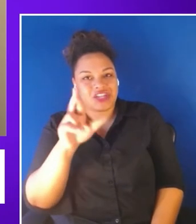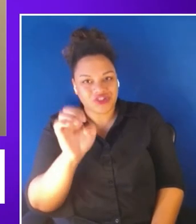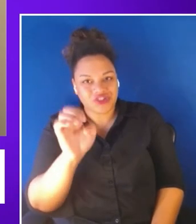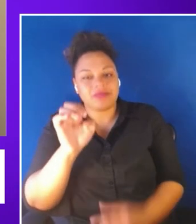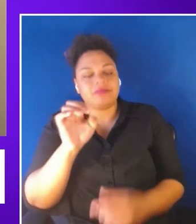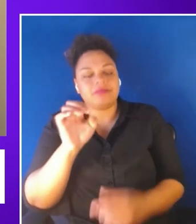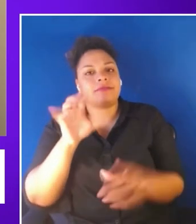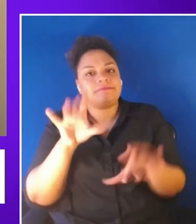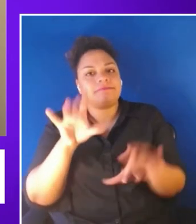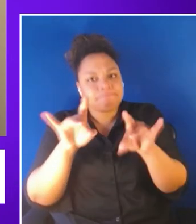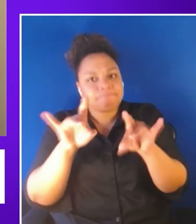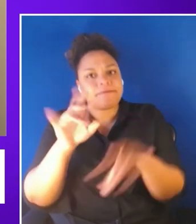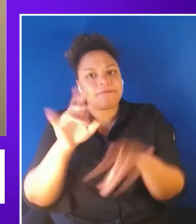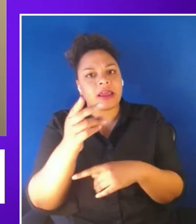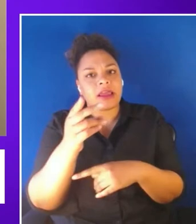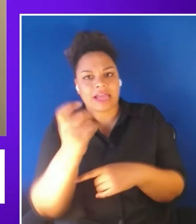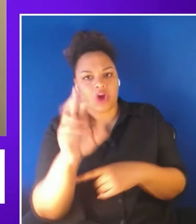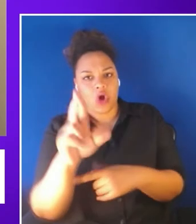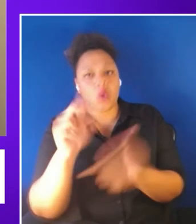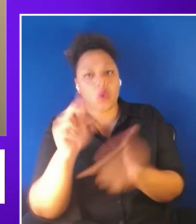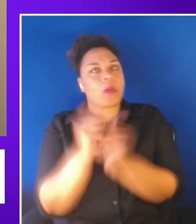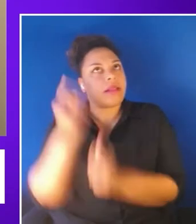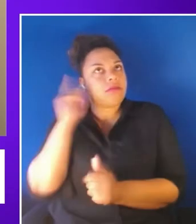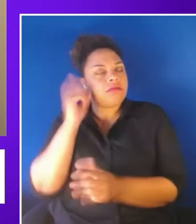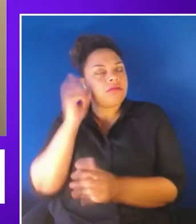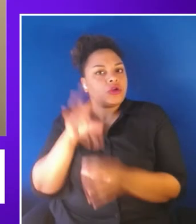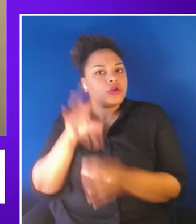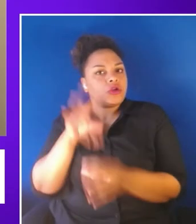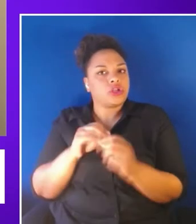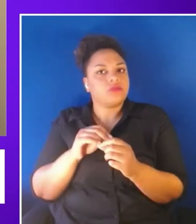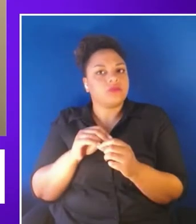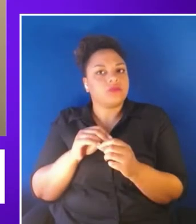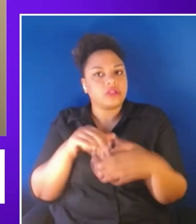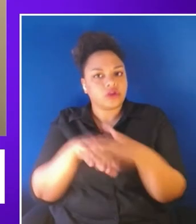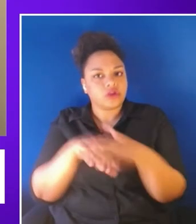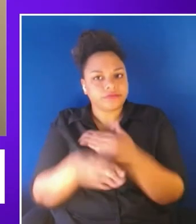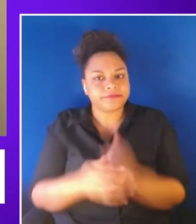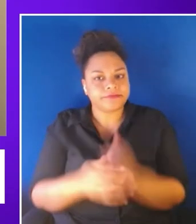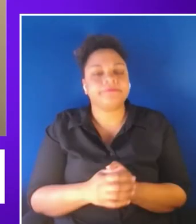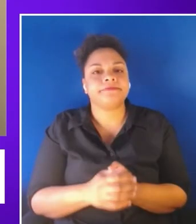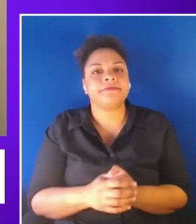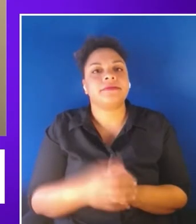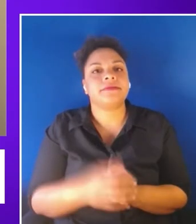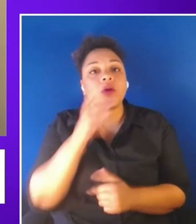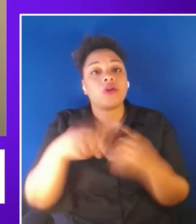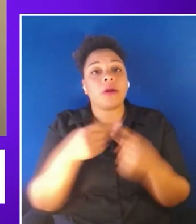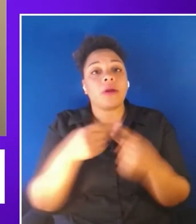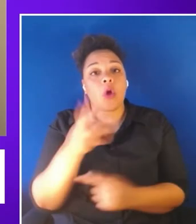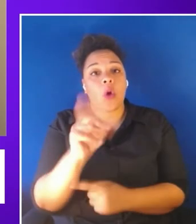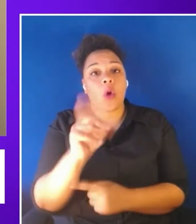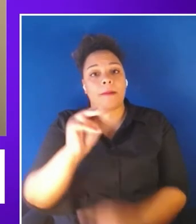In a moment Accenture will talk about their own enterprise metaverse known as the nth floor